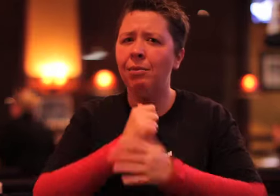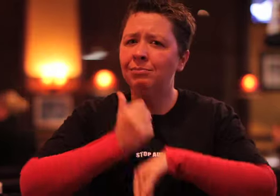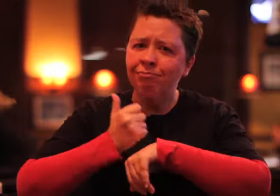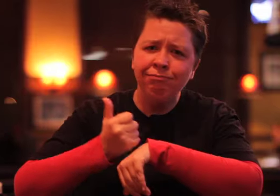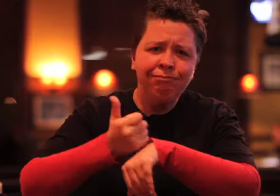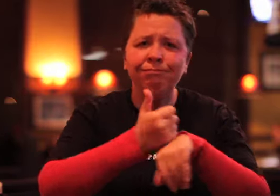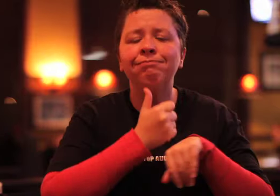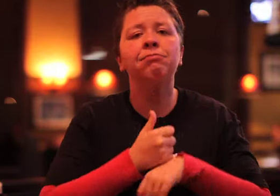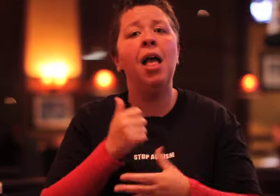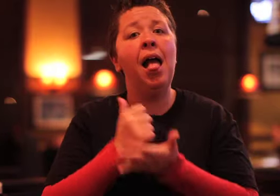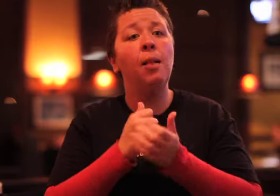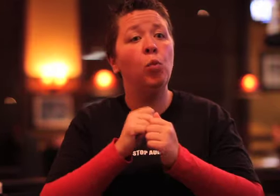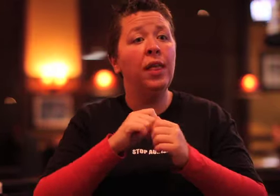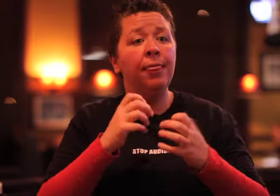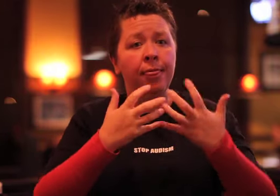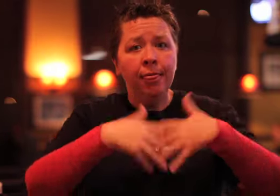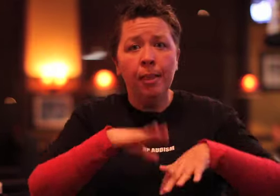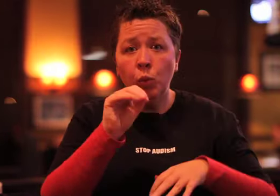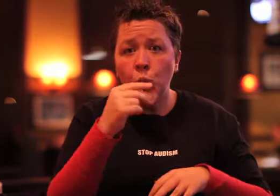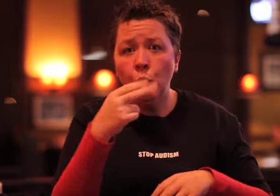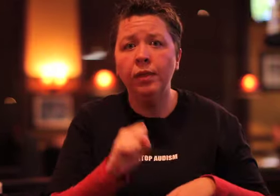We need volunteers to help us get set up for the closing ceremony,